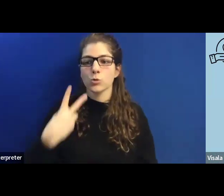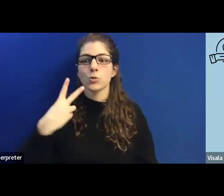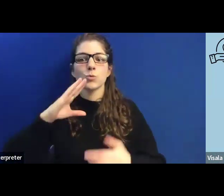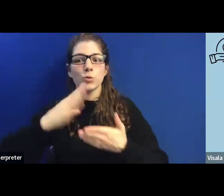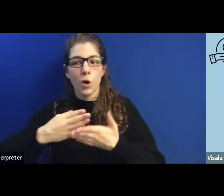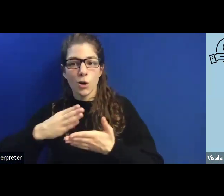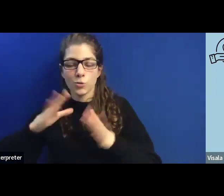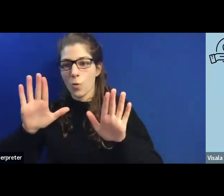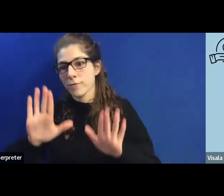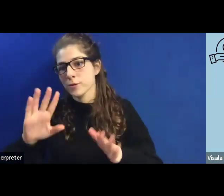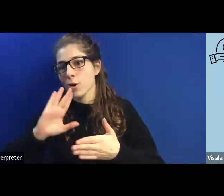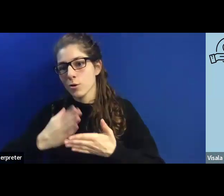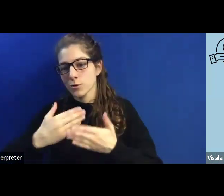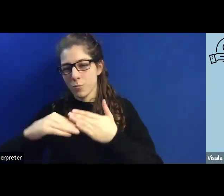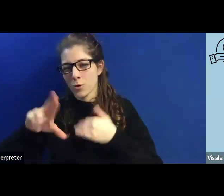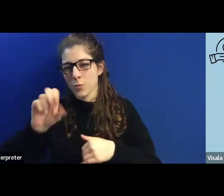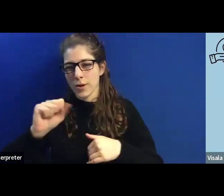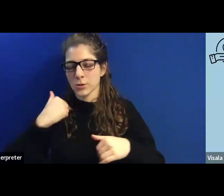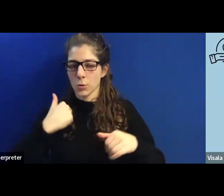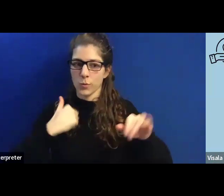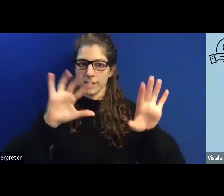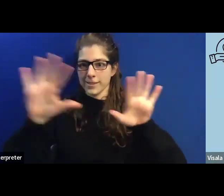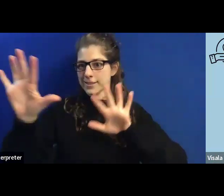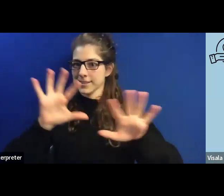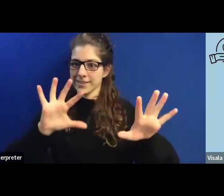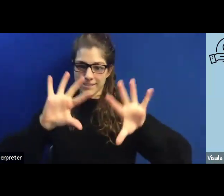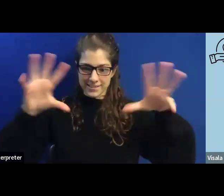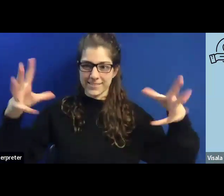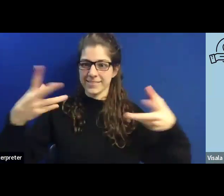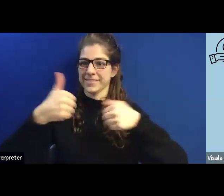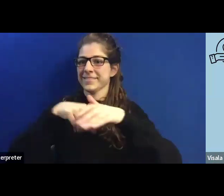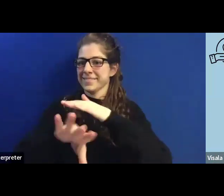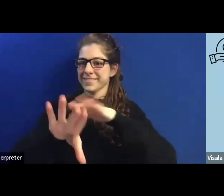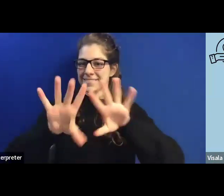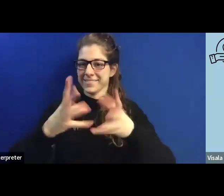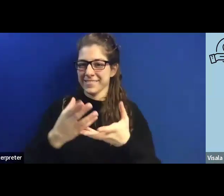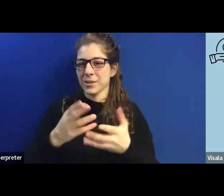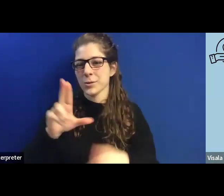So we kind of are a microcosm, if you like, of the United Nations.